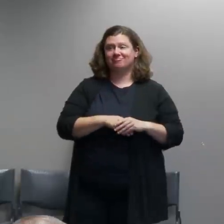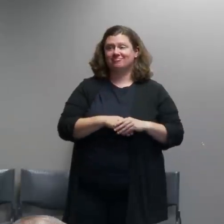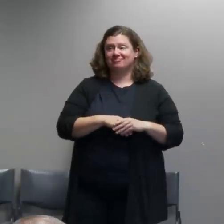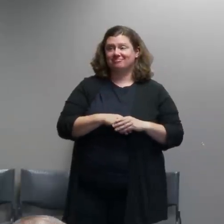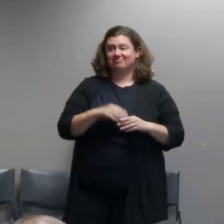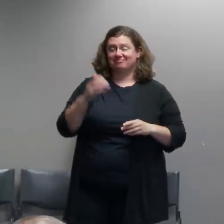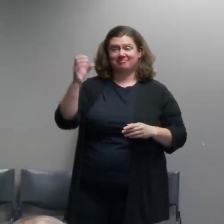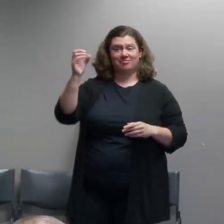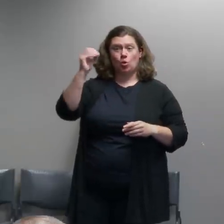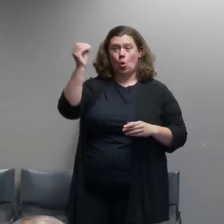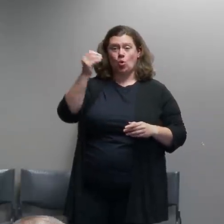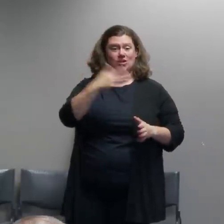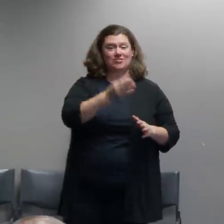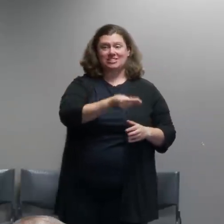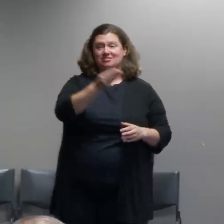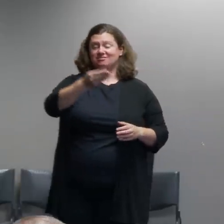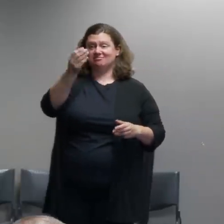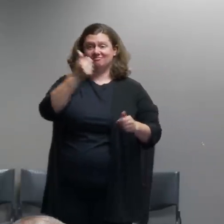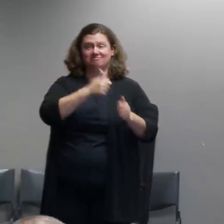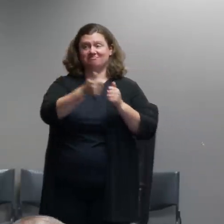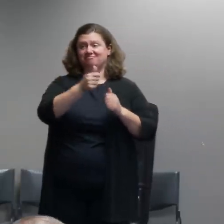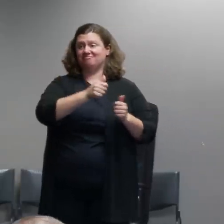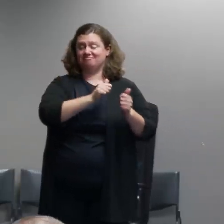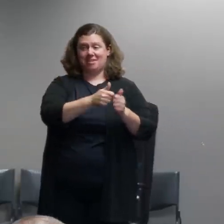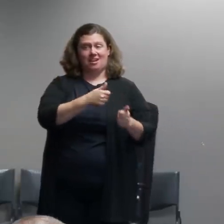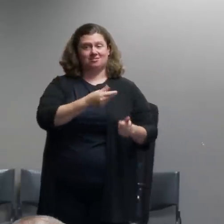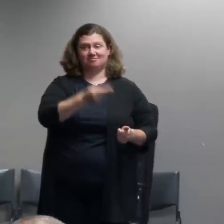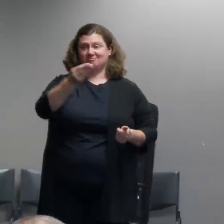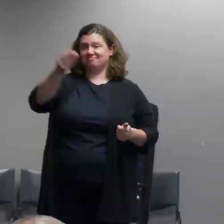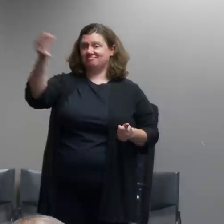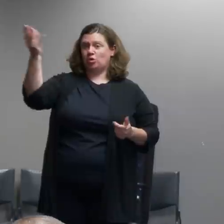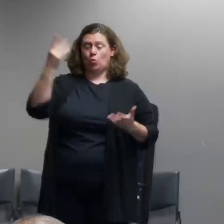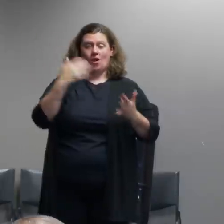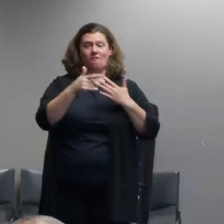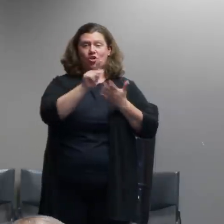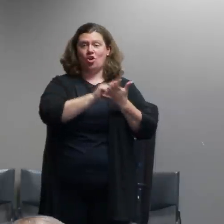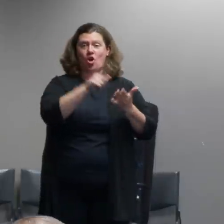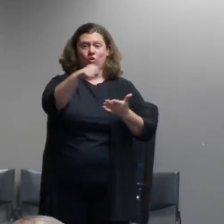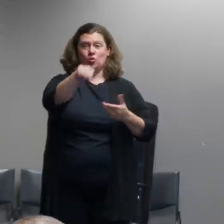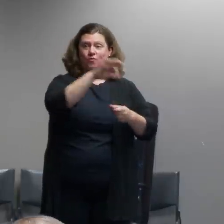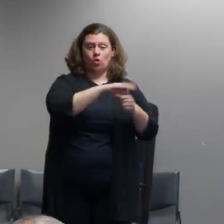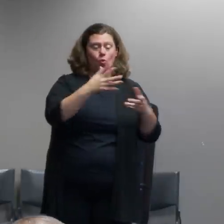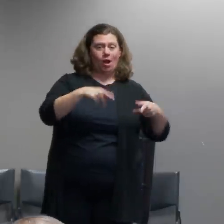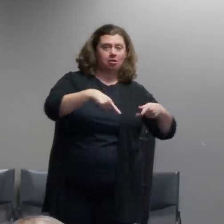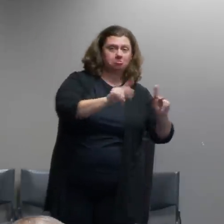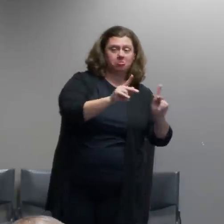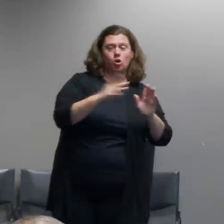we will work within whatever constraints we are given to try to keep people safe